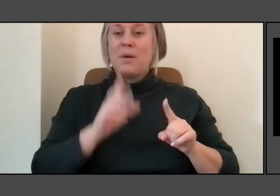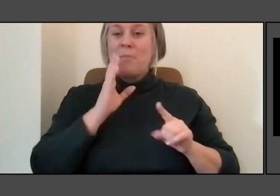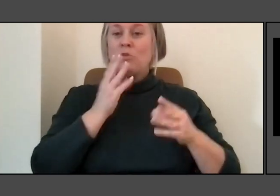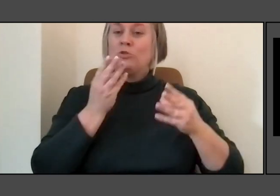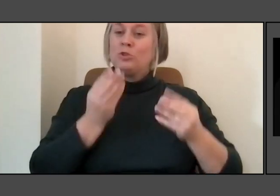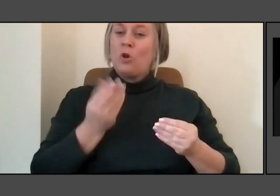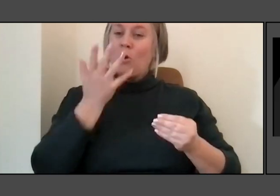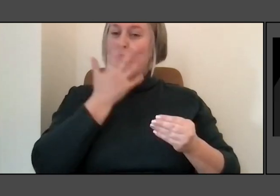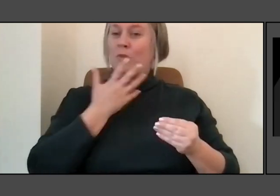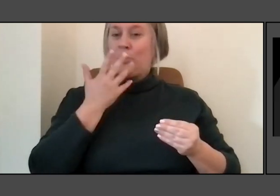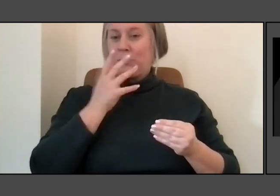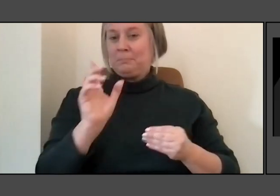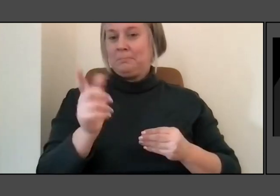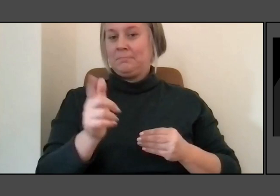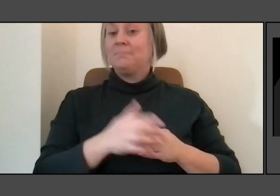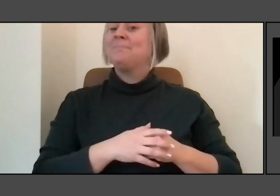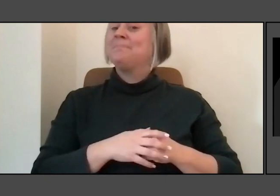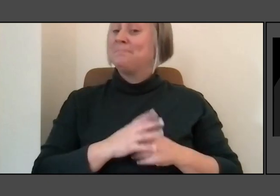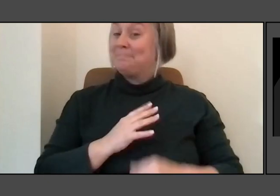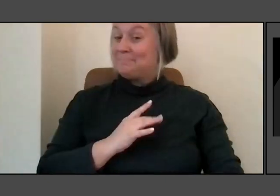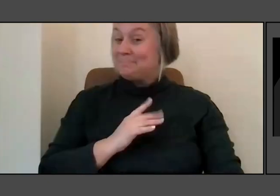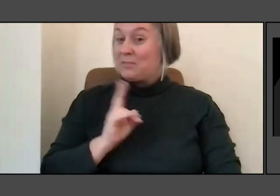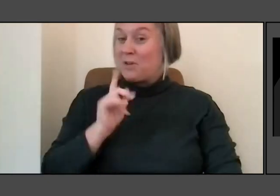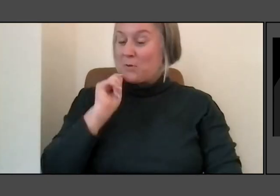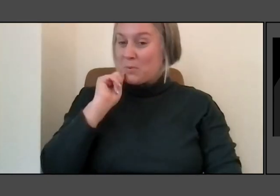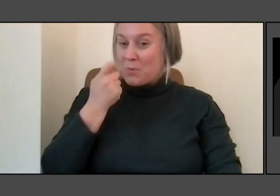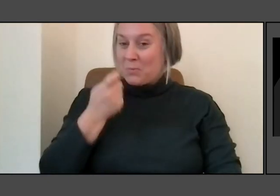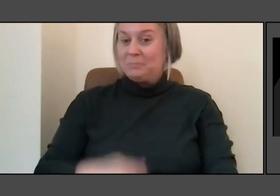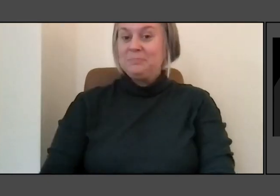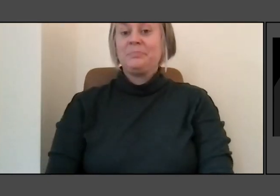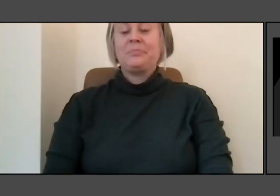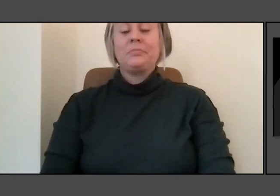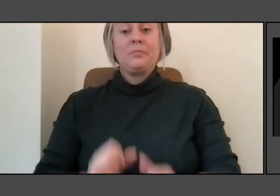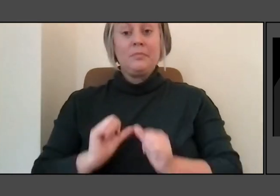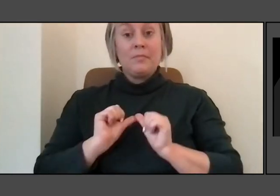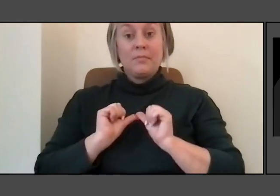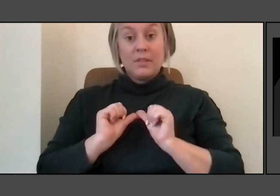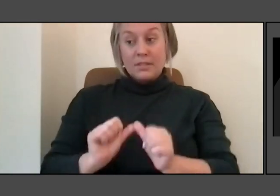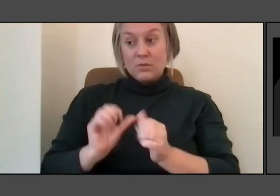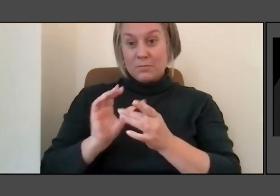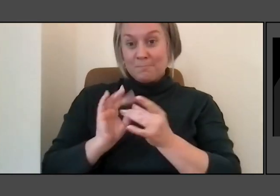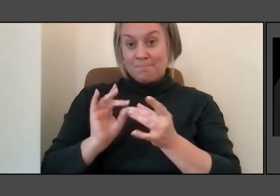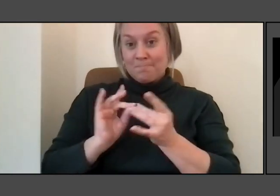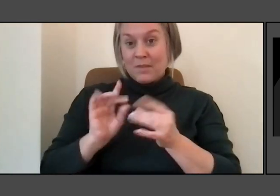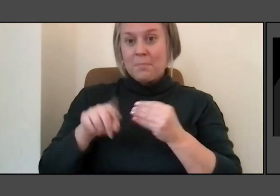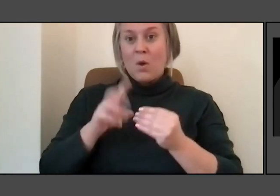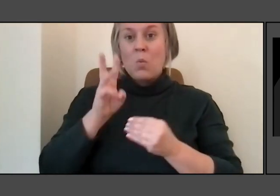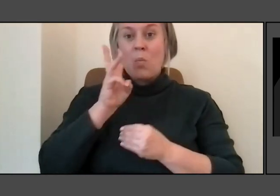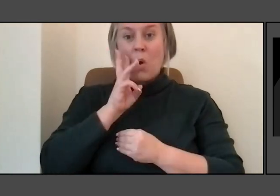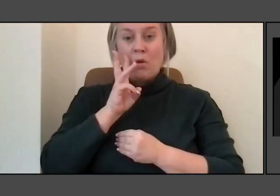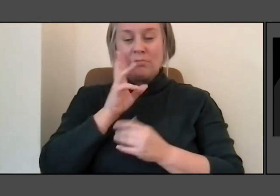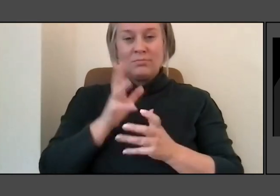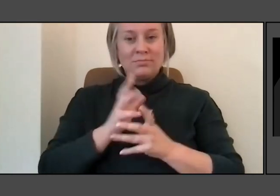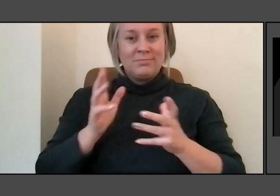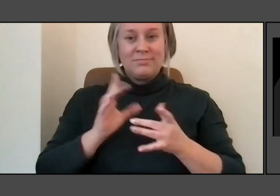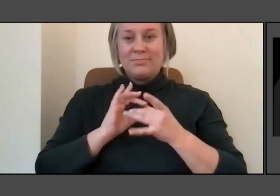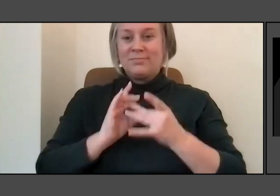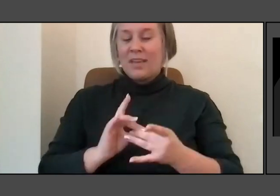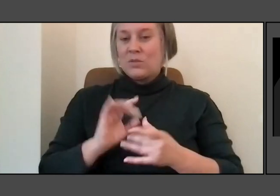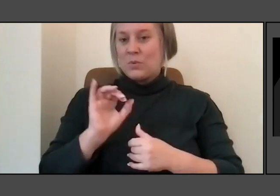Very cool. I want to keep talking about water. There's so much to say about that. And, you know, starting with I grew up in Washington, DC